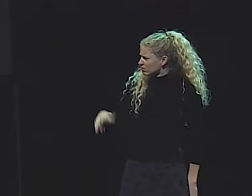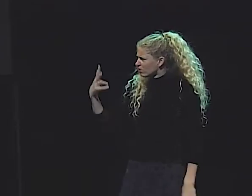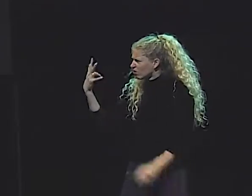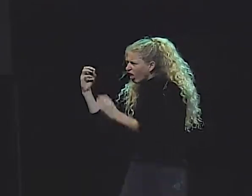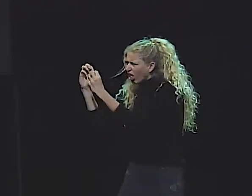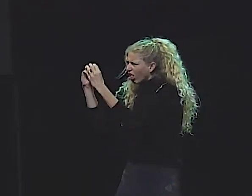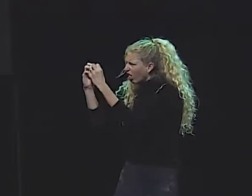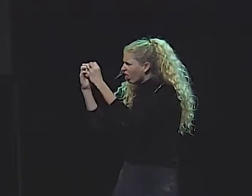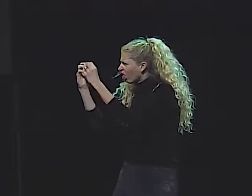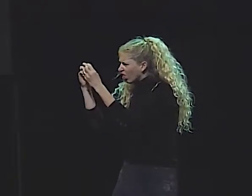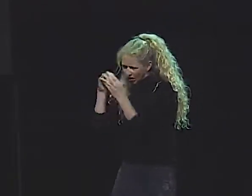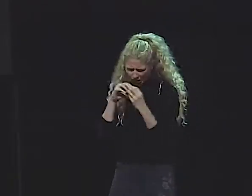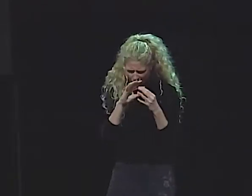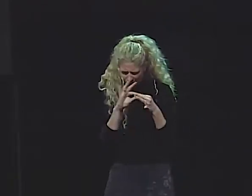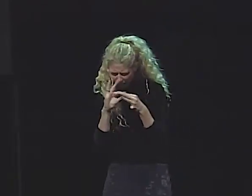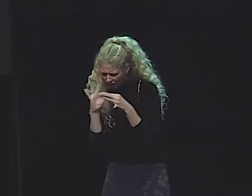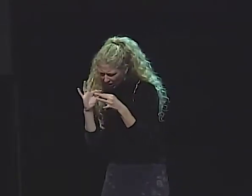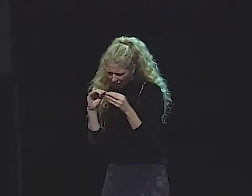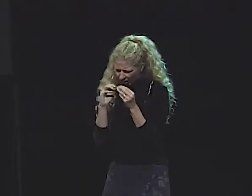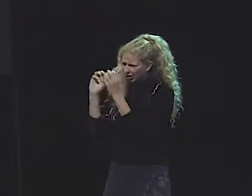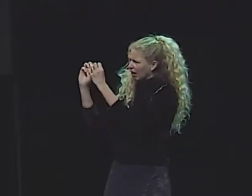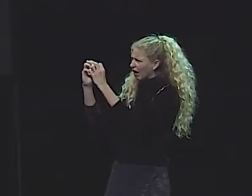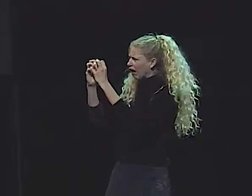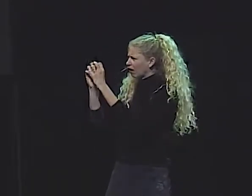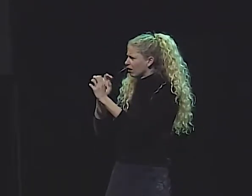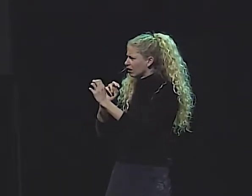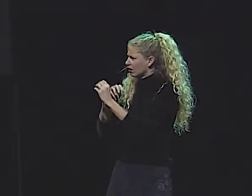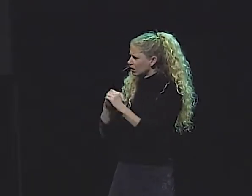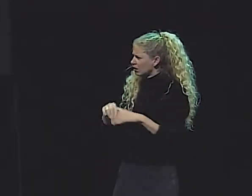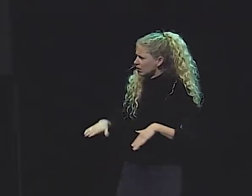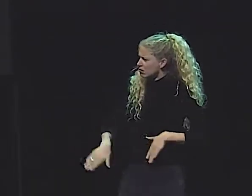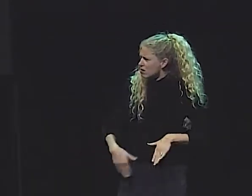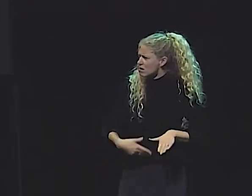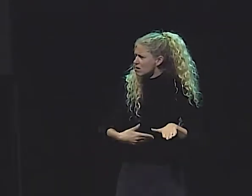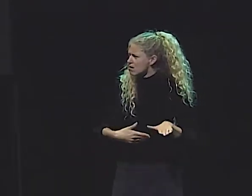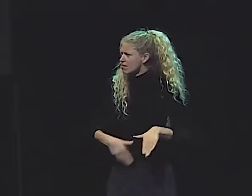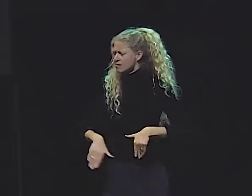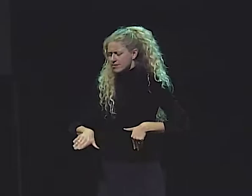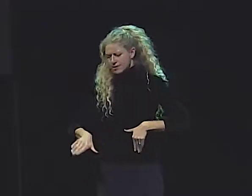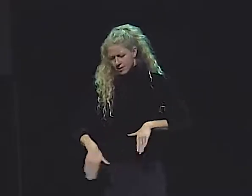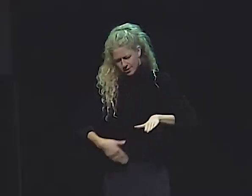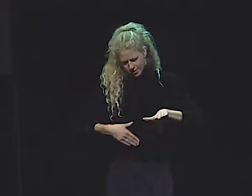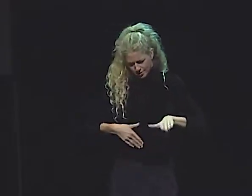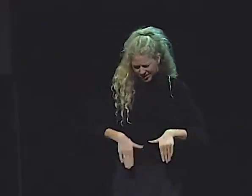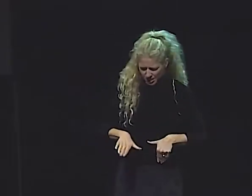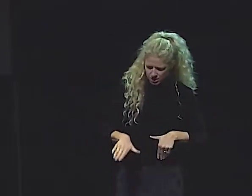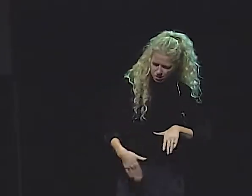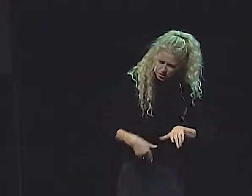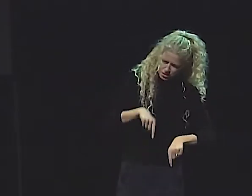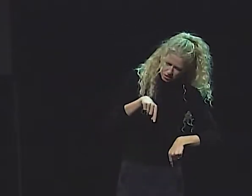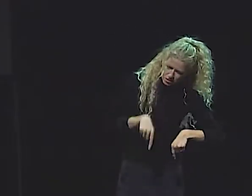TO SAY GOOD MORNING TO GOD. GOD NOTICED SOMETHING GOING ON OVER IN AN AREA OF HEAVEN,